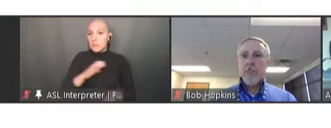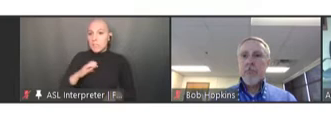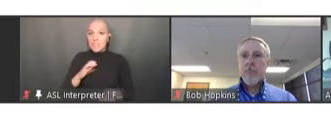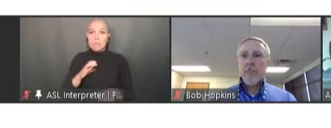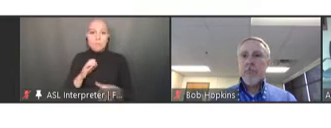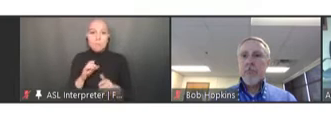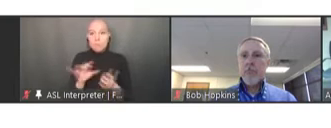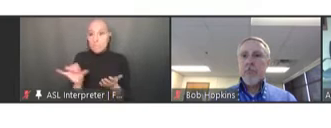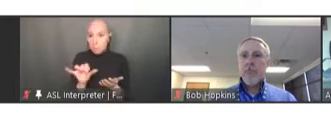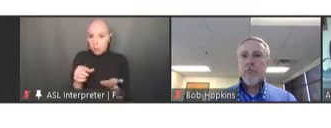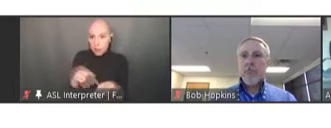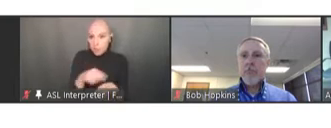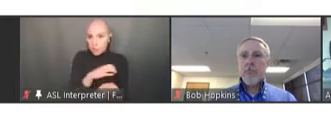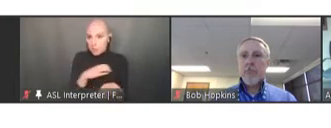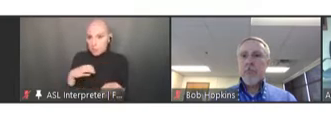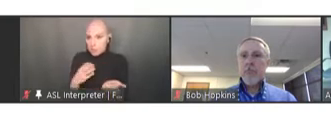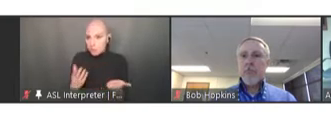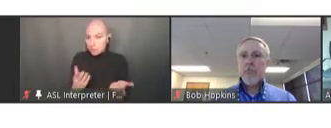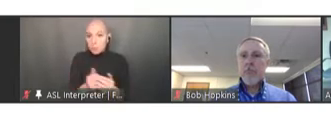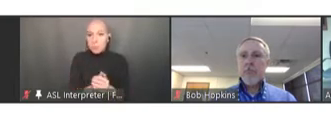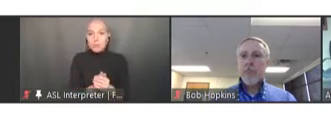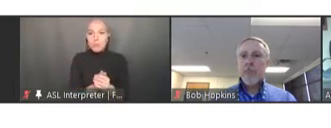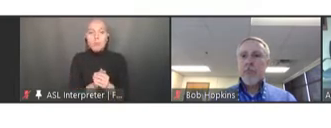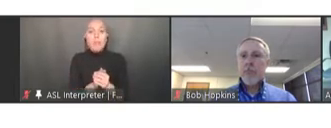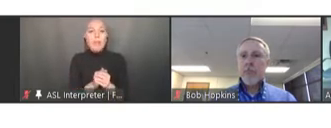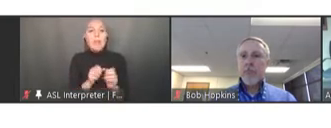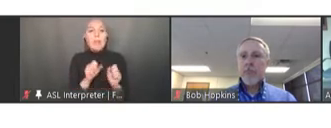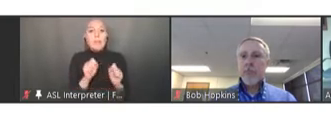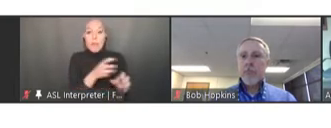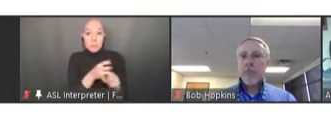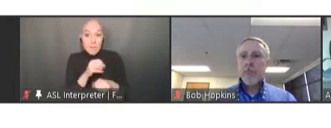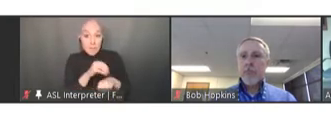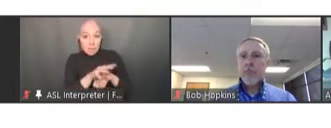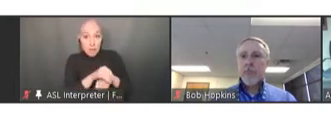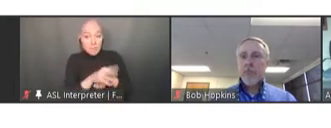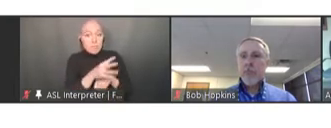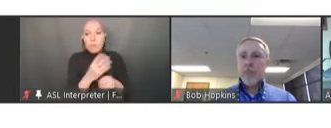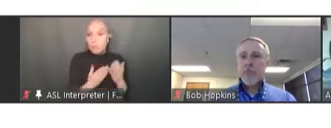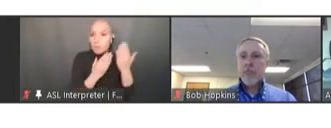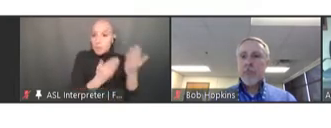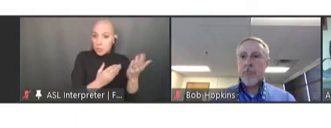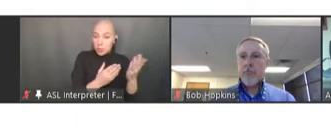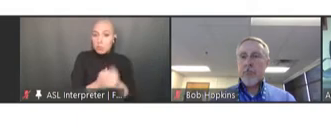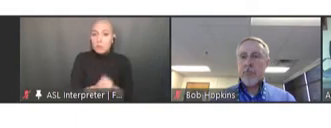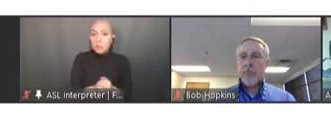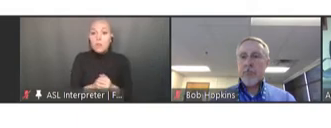and obtain advice or recommendations. The voting members are special government employees and are therefore subject to